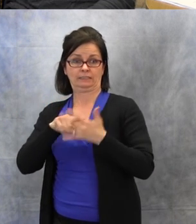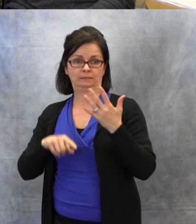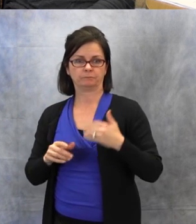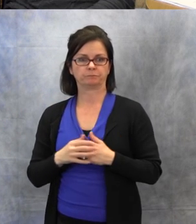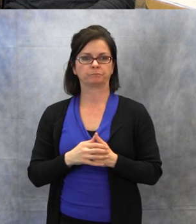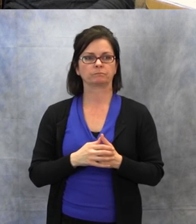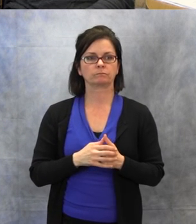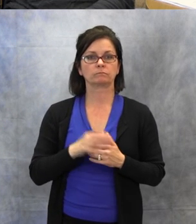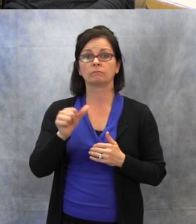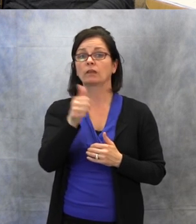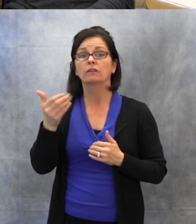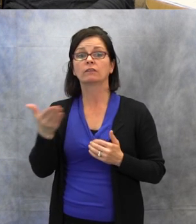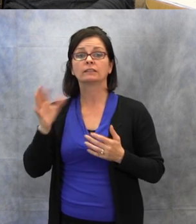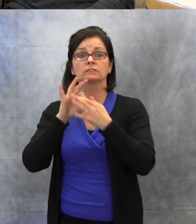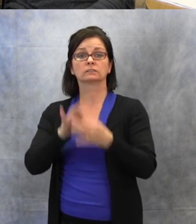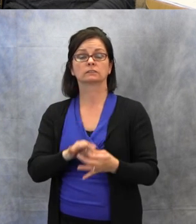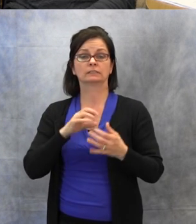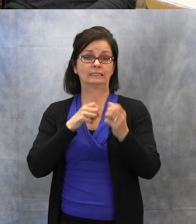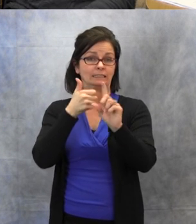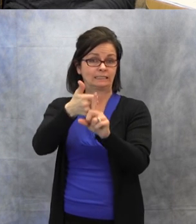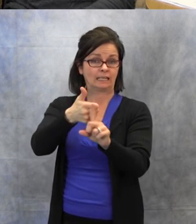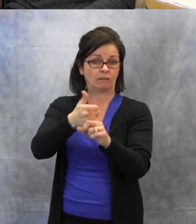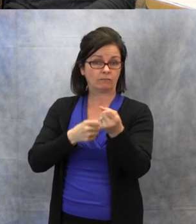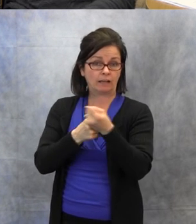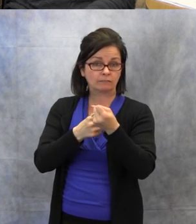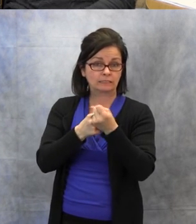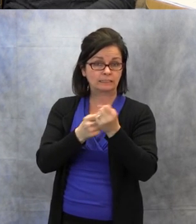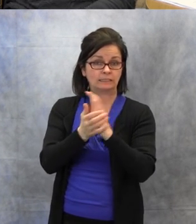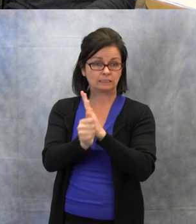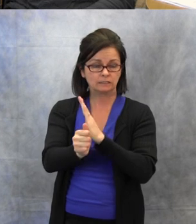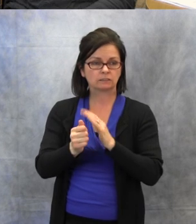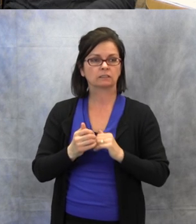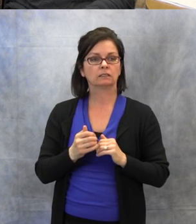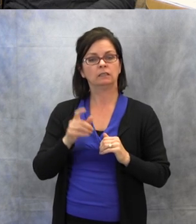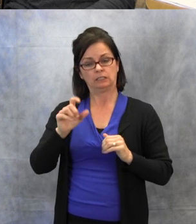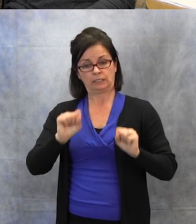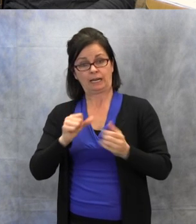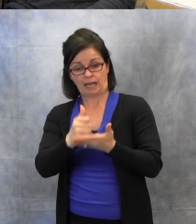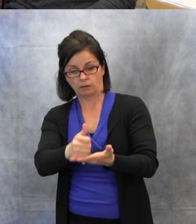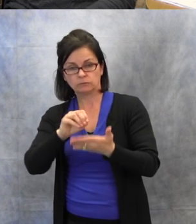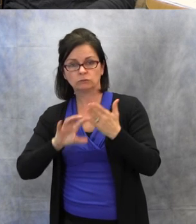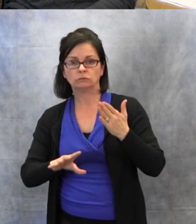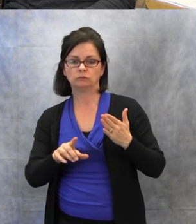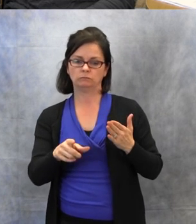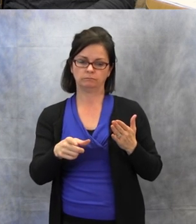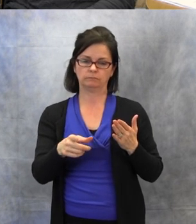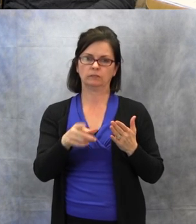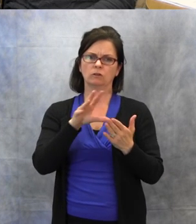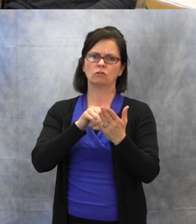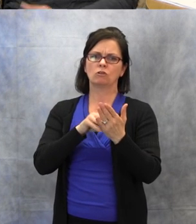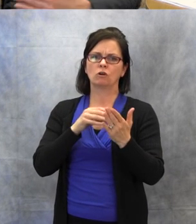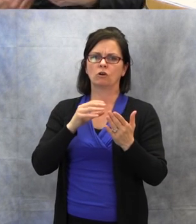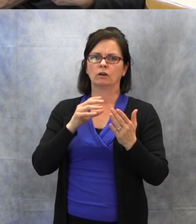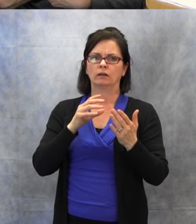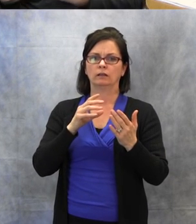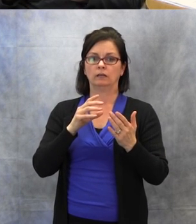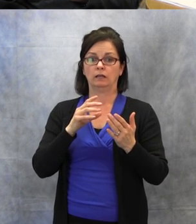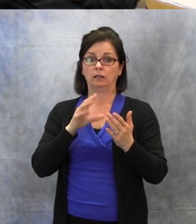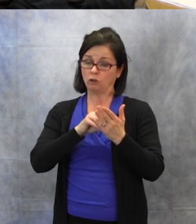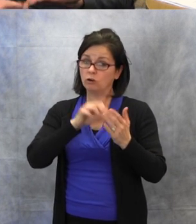the student learn and to practice how they can do communication repair. They didn't understand